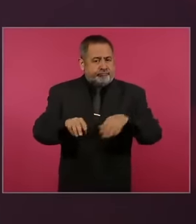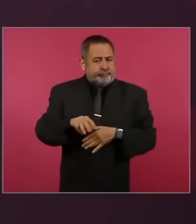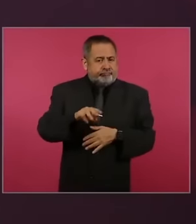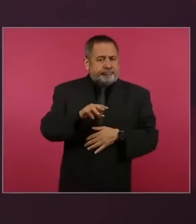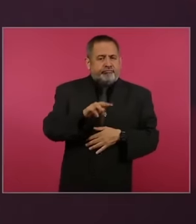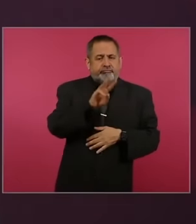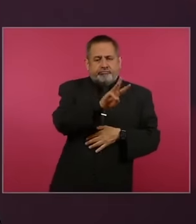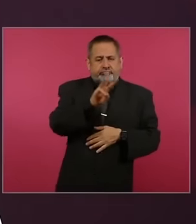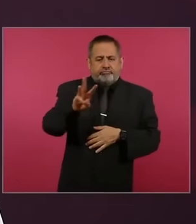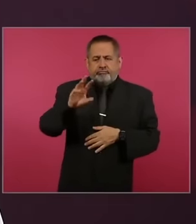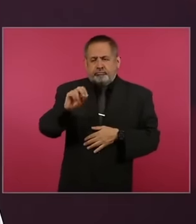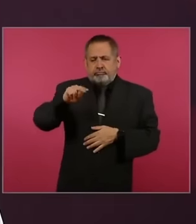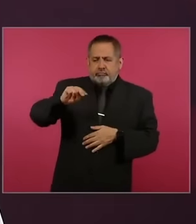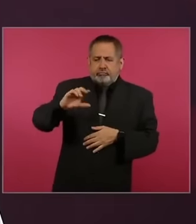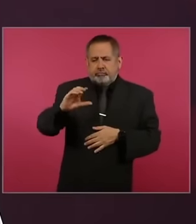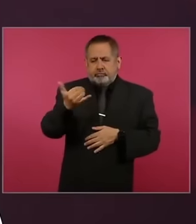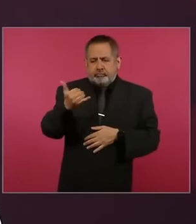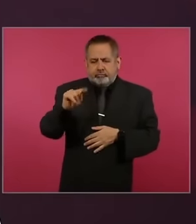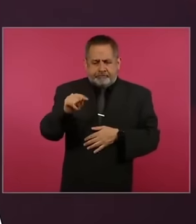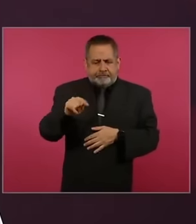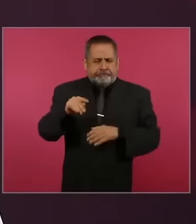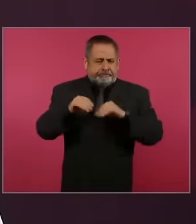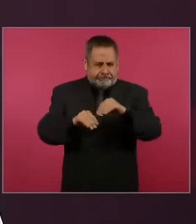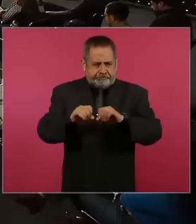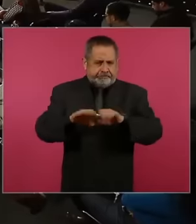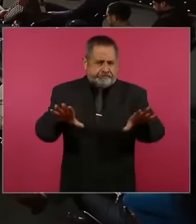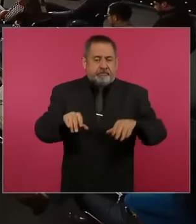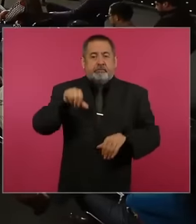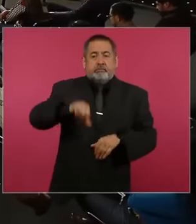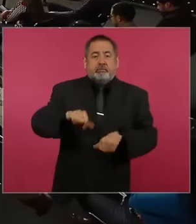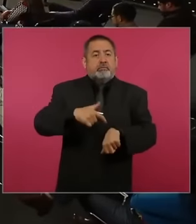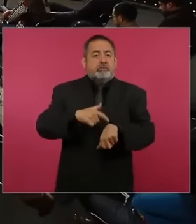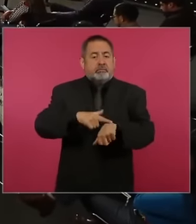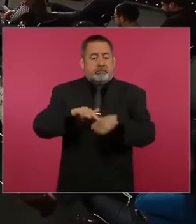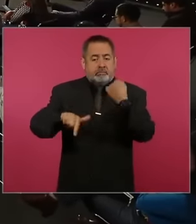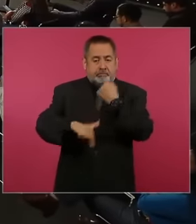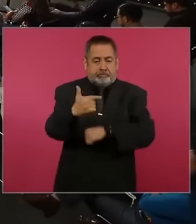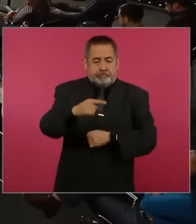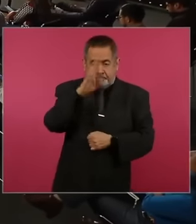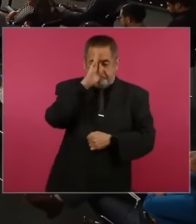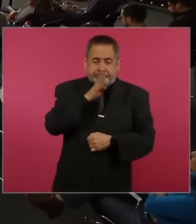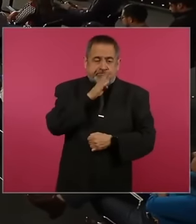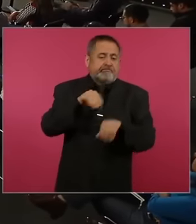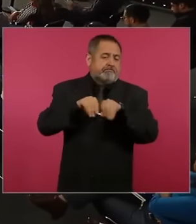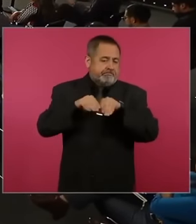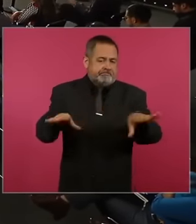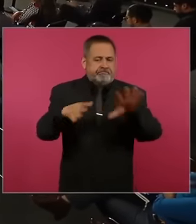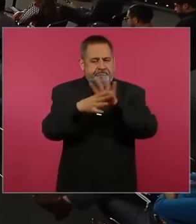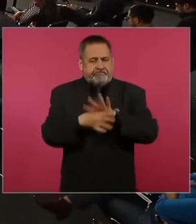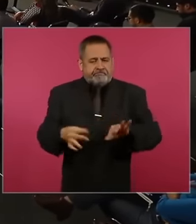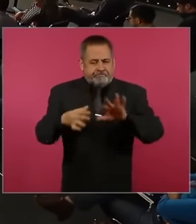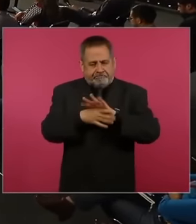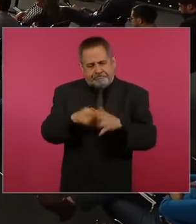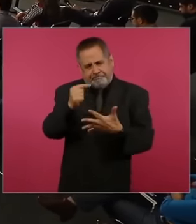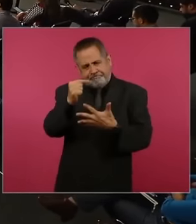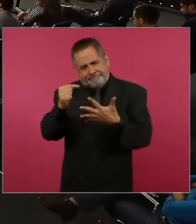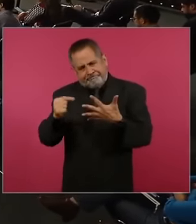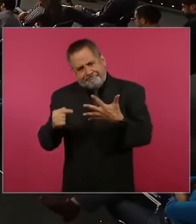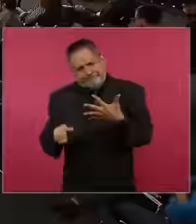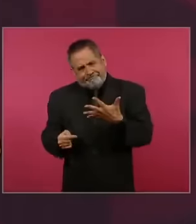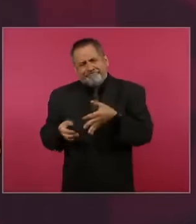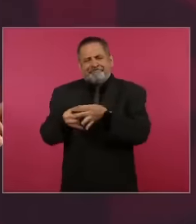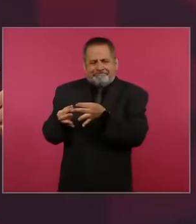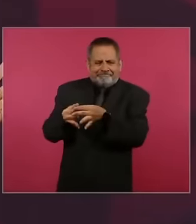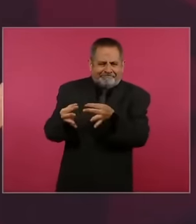conaset today in conaset at 12 there is going to be an expansion of these explanations, you will